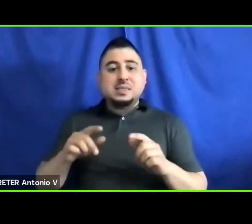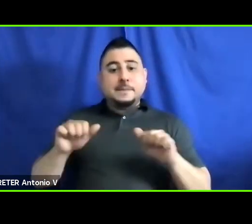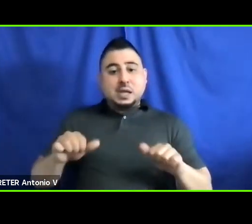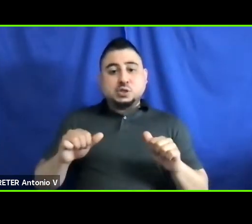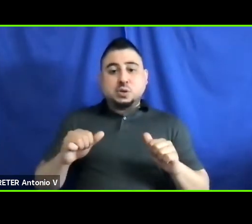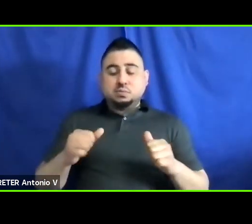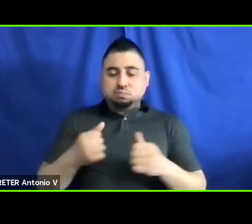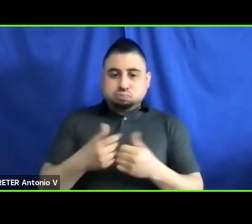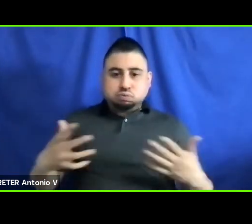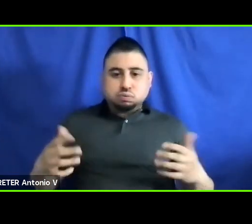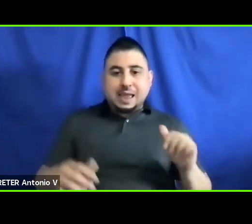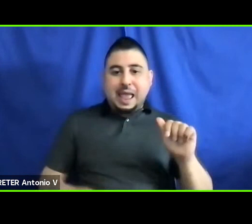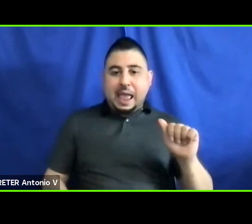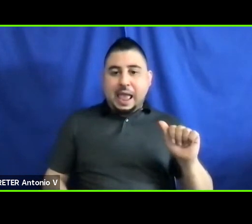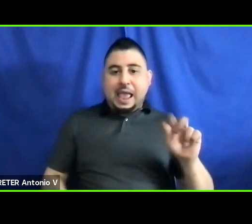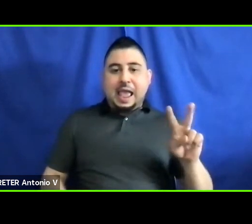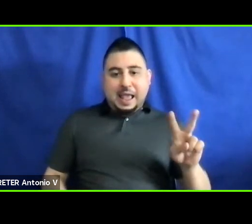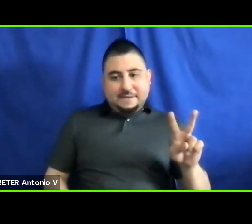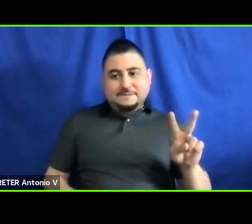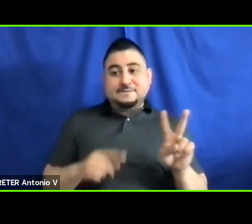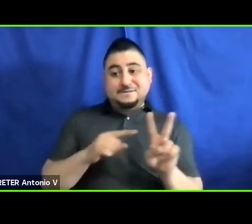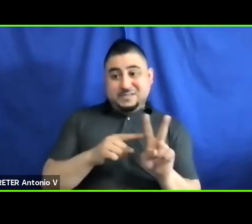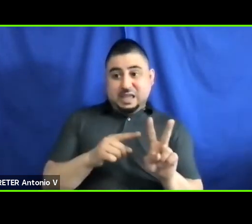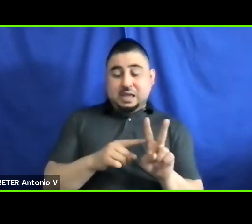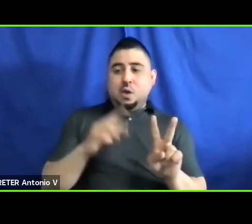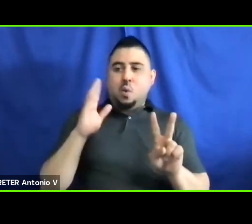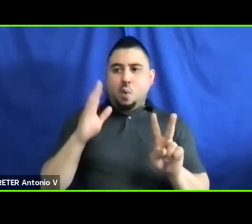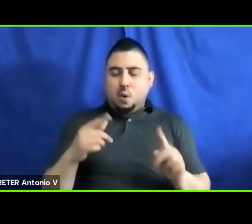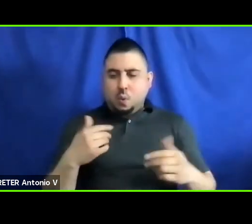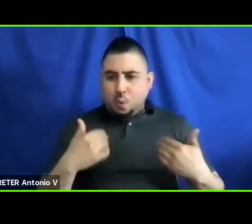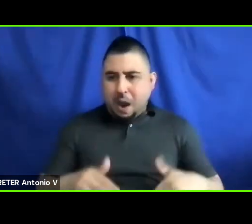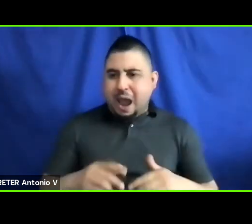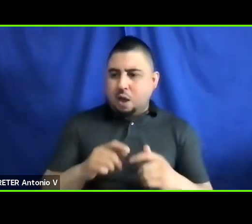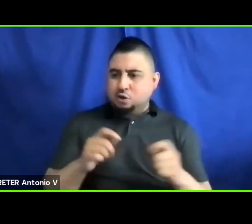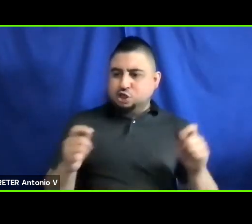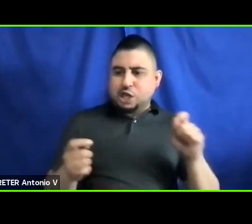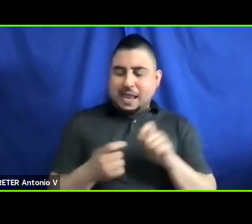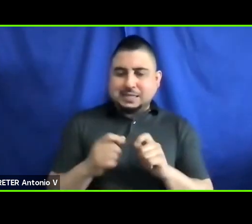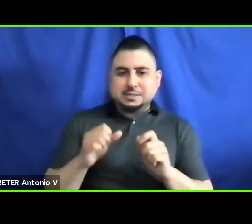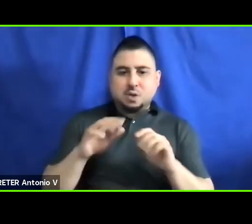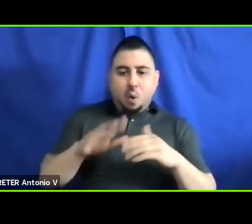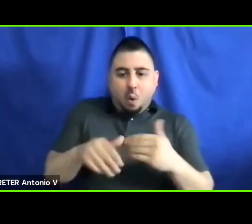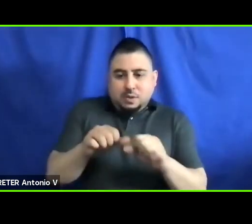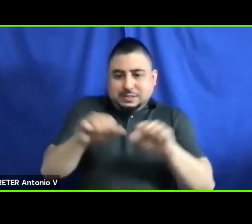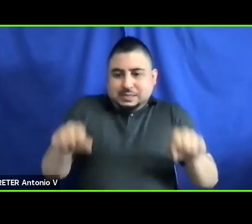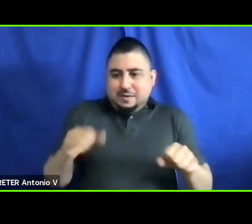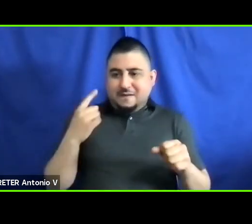would be nothing short of a game changer for people with disabilities, especially for those